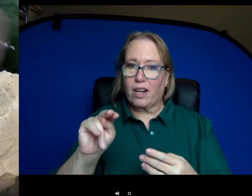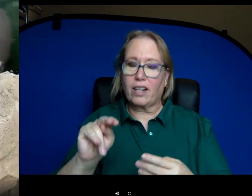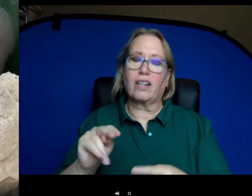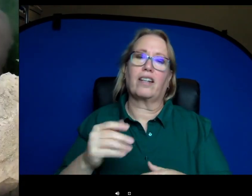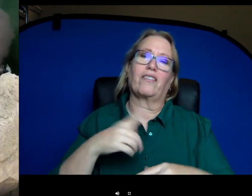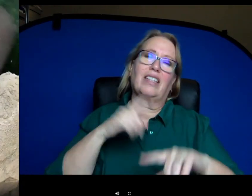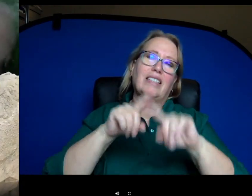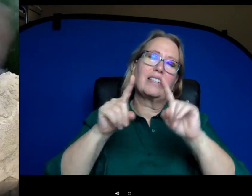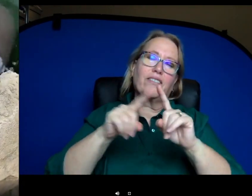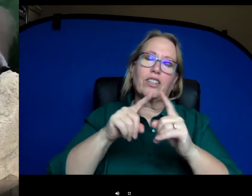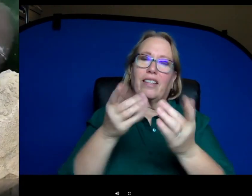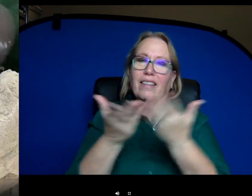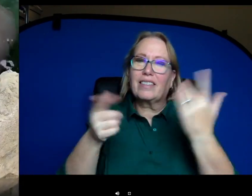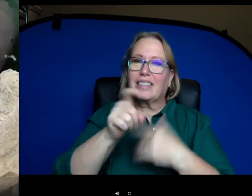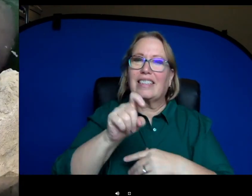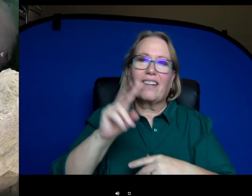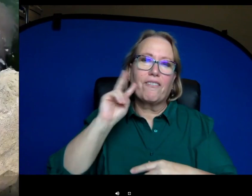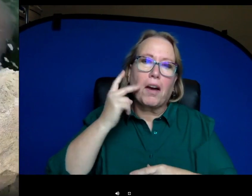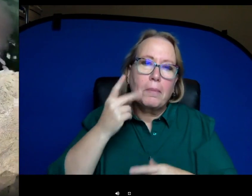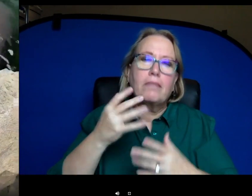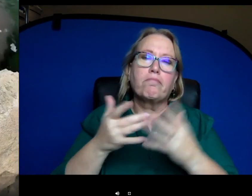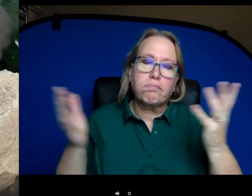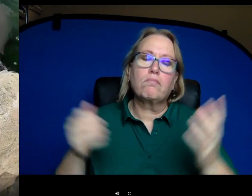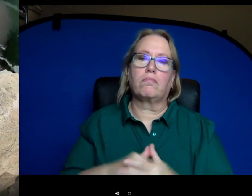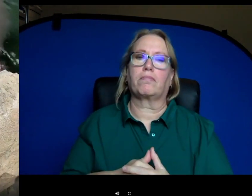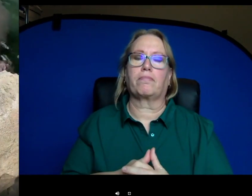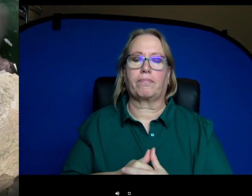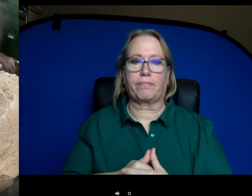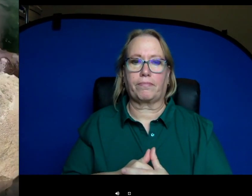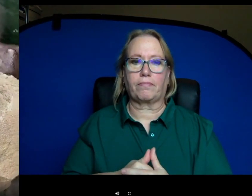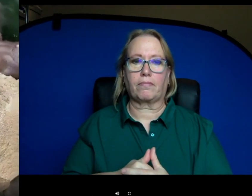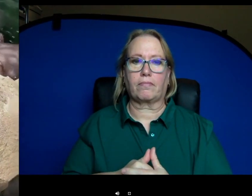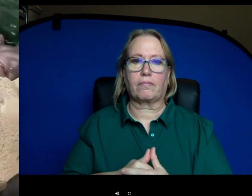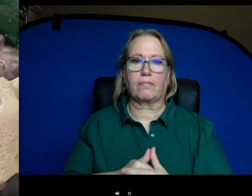has all the vitamins and nutrients that they need in it and um they